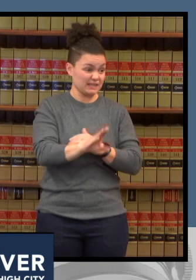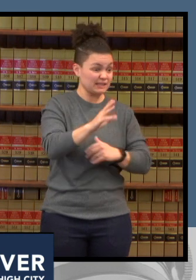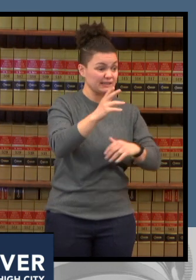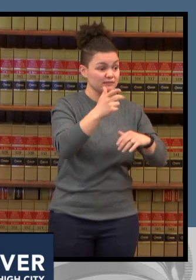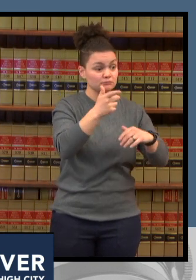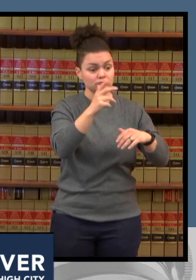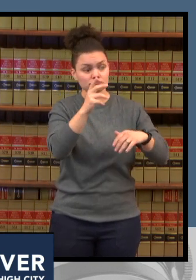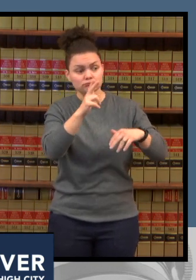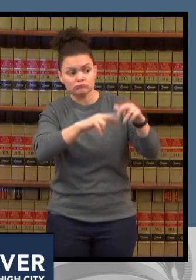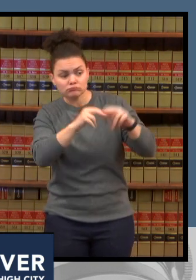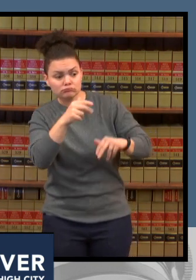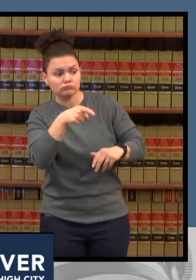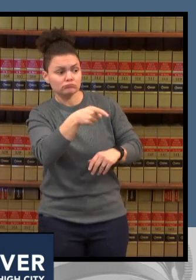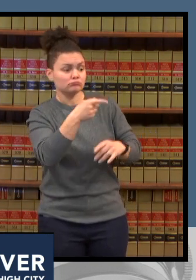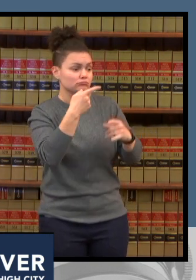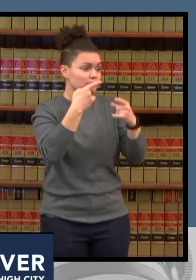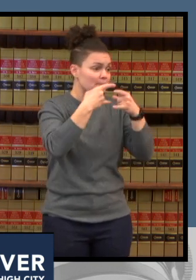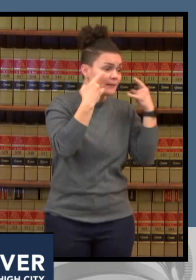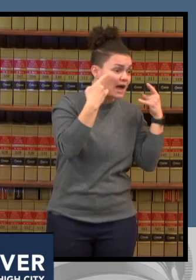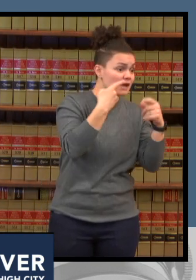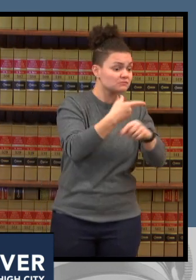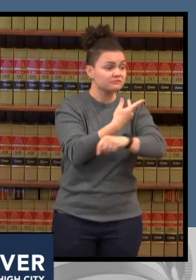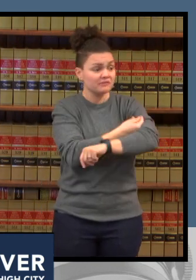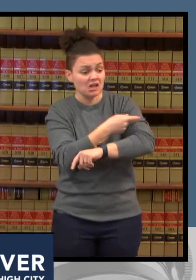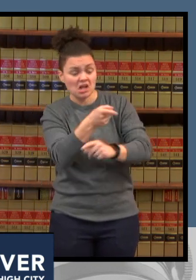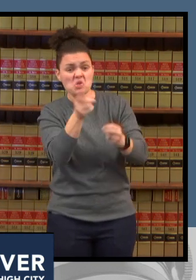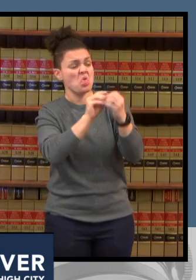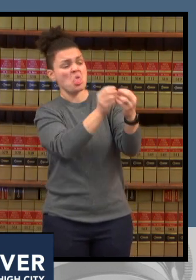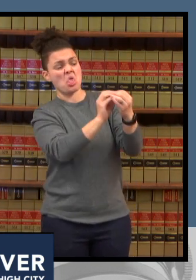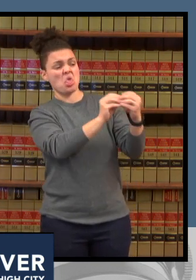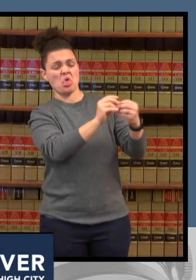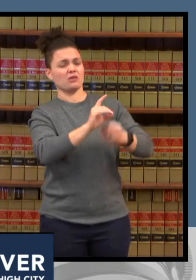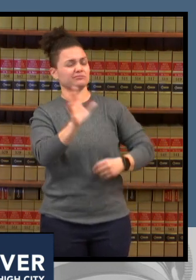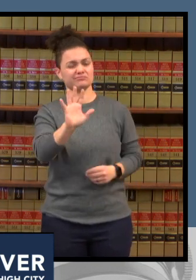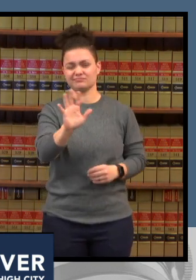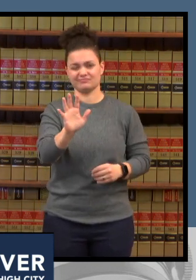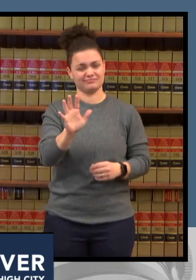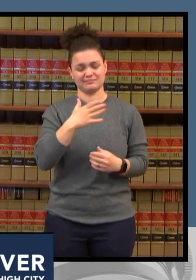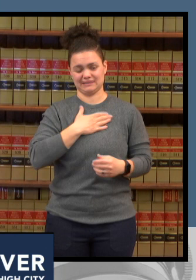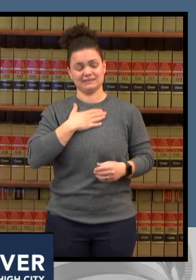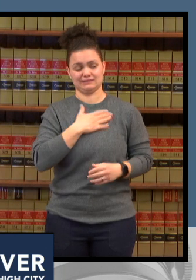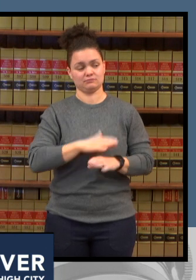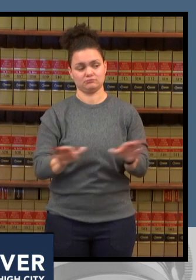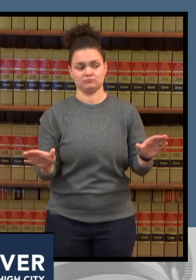required to follow through under required to check for these things um and if they can verify that 95